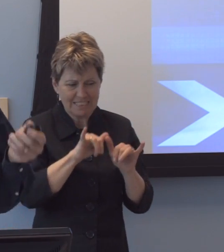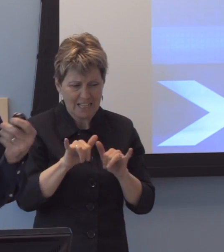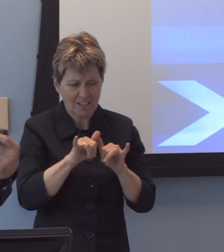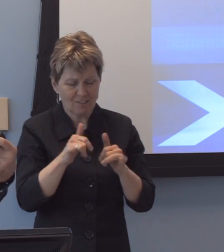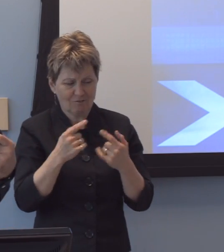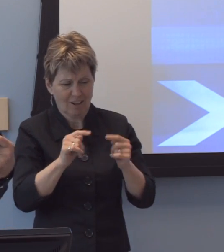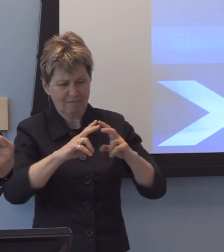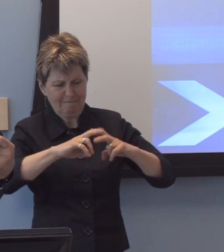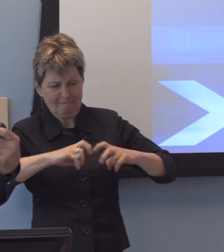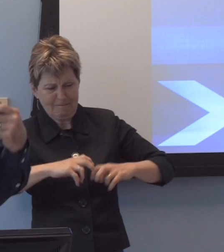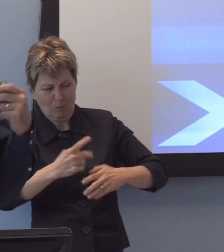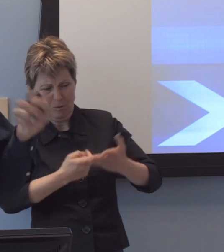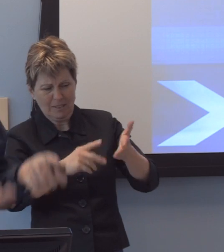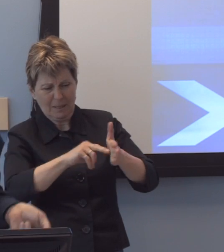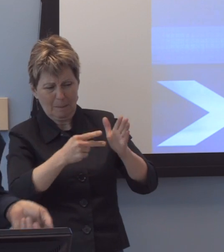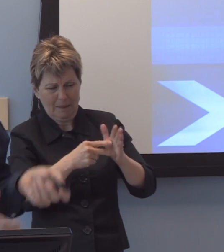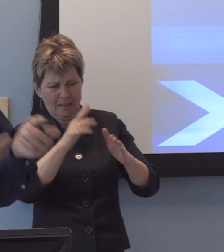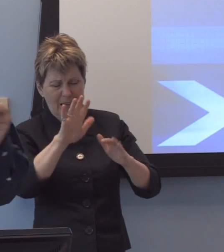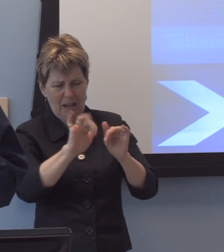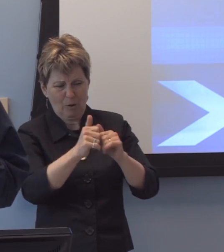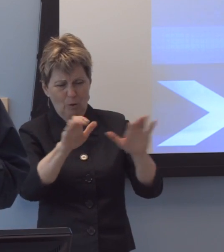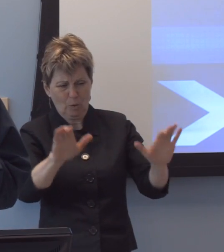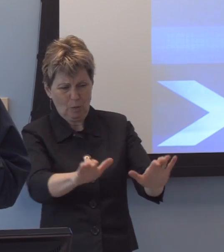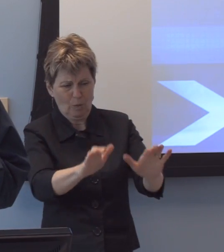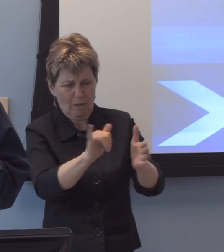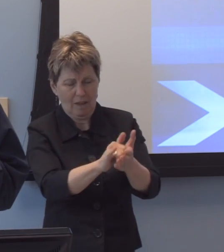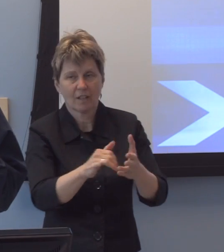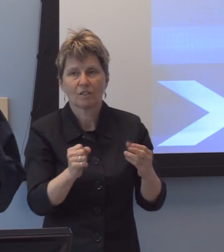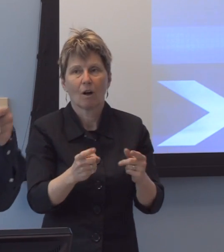So our approach has been, let's work from the developer perspective,